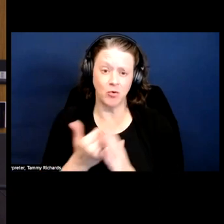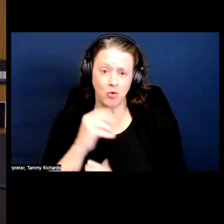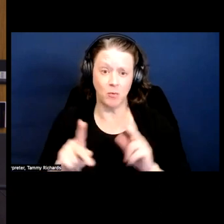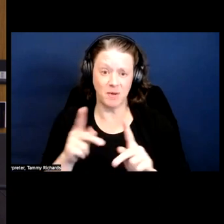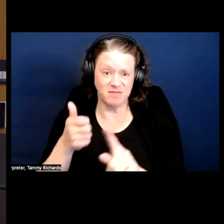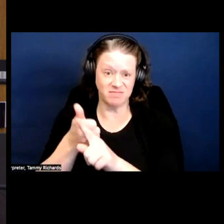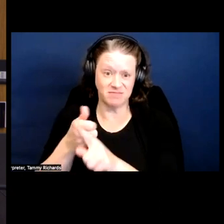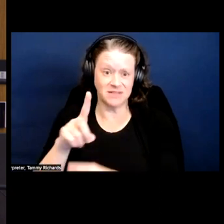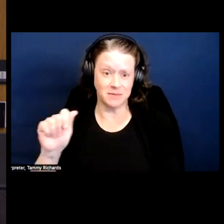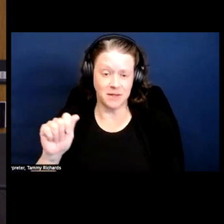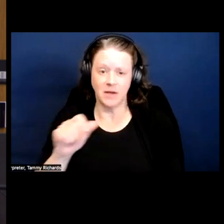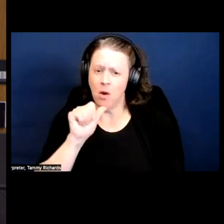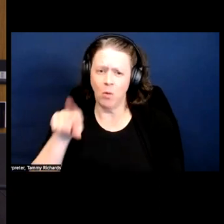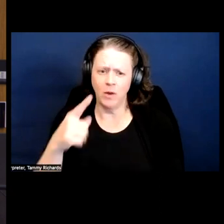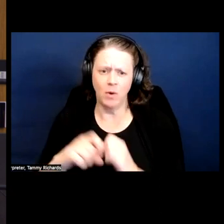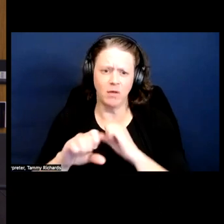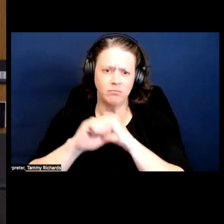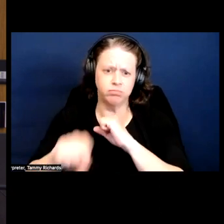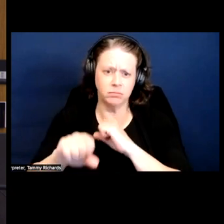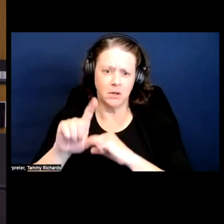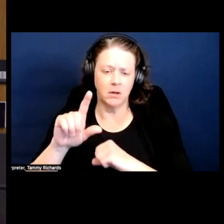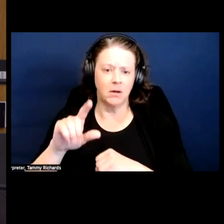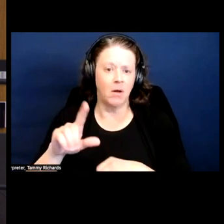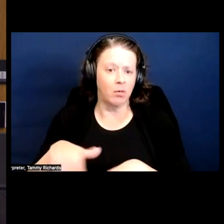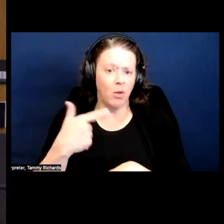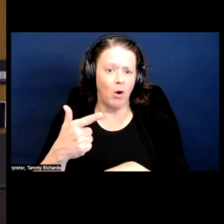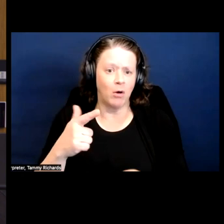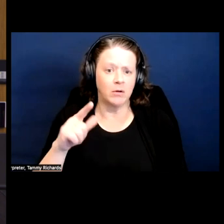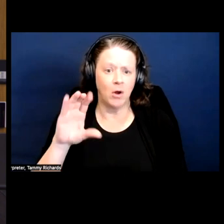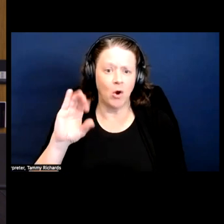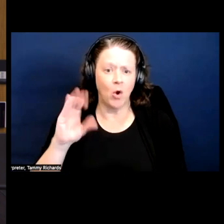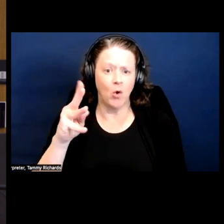Not just with Long COVID, right, also with folks who have had medical care put off or